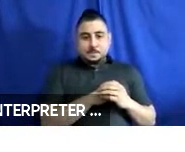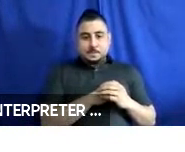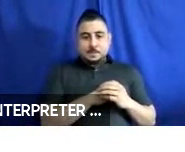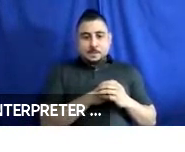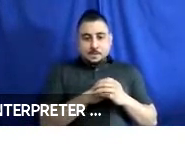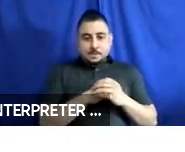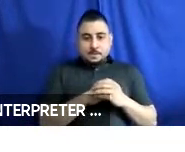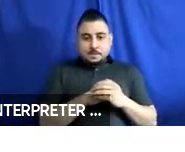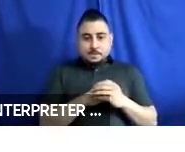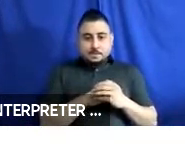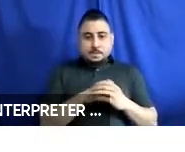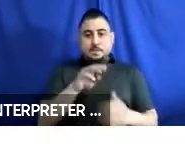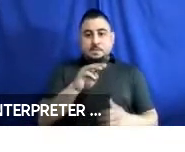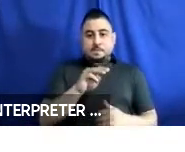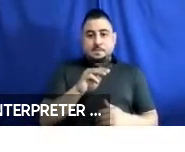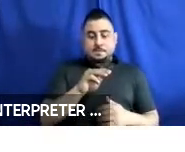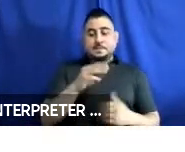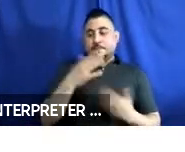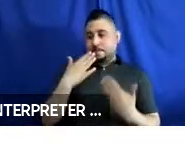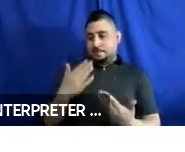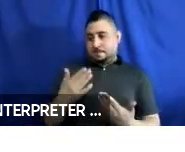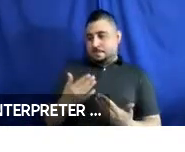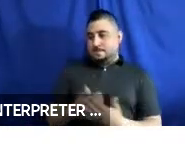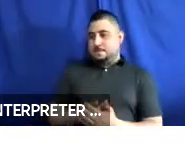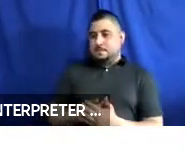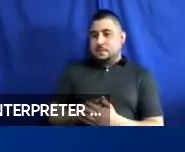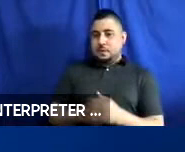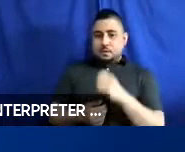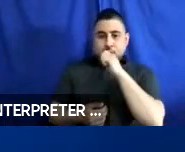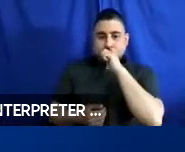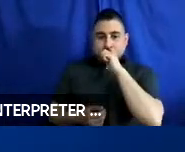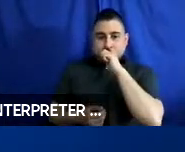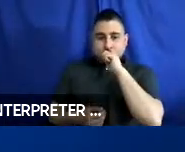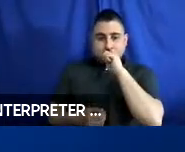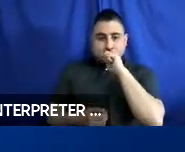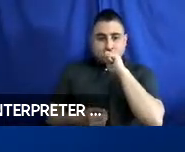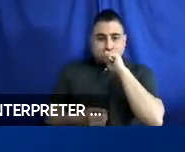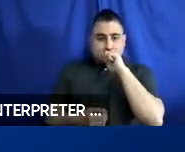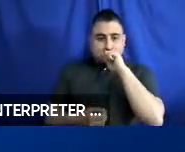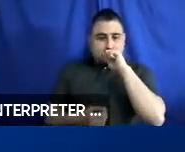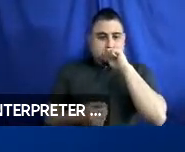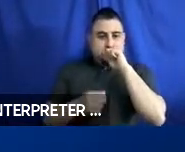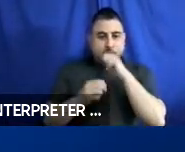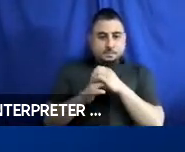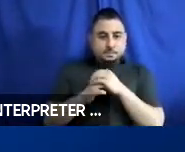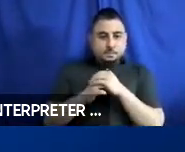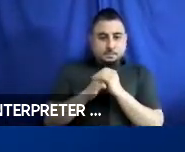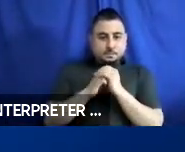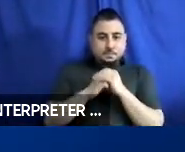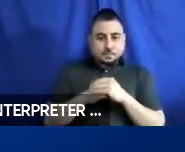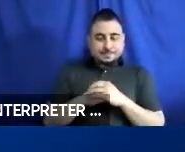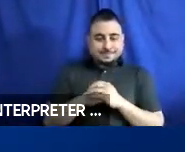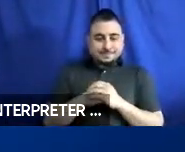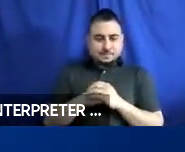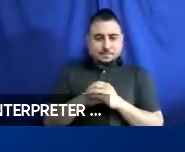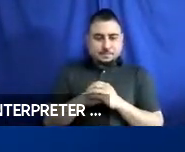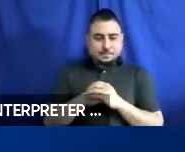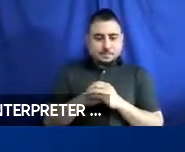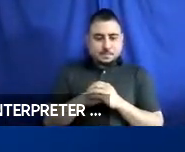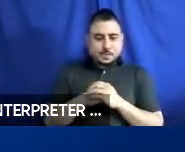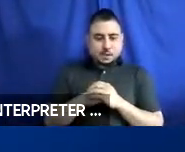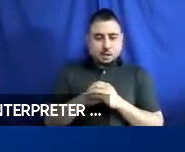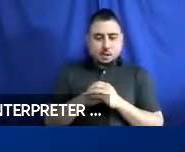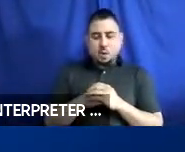Thank you. So, if we go, what happens if there is a system malfunction?